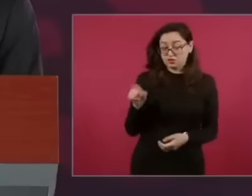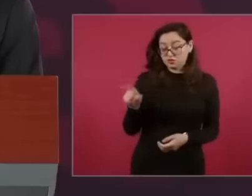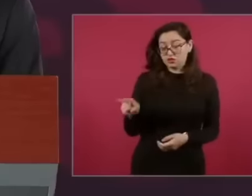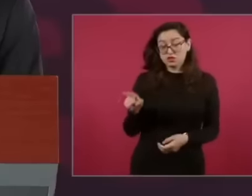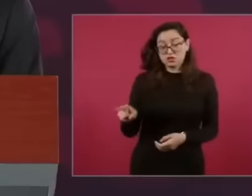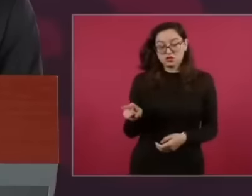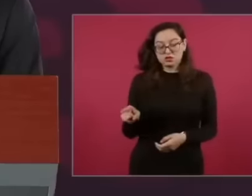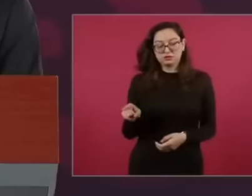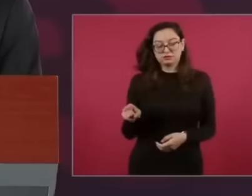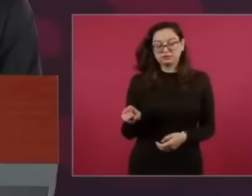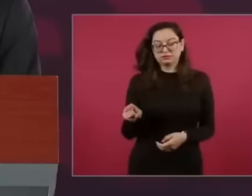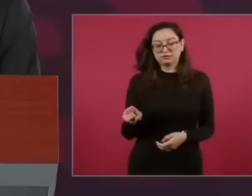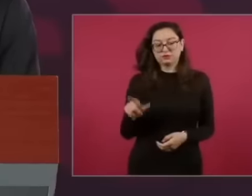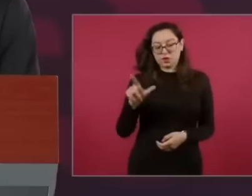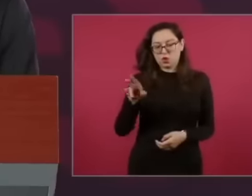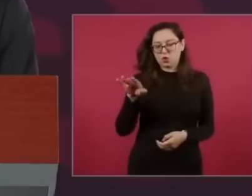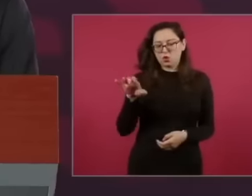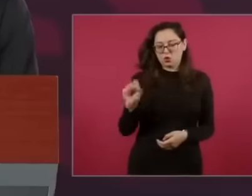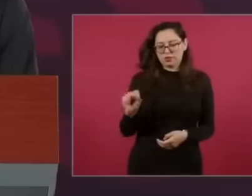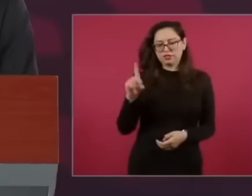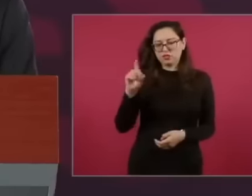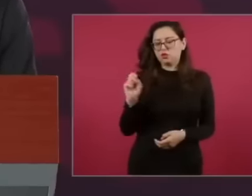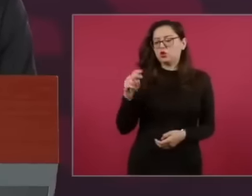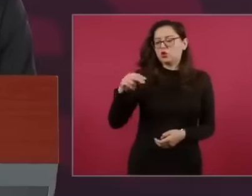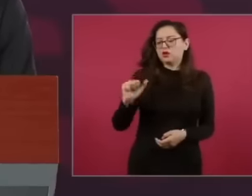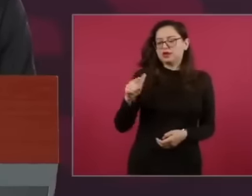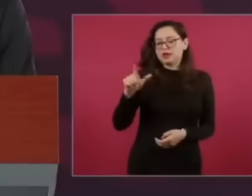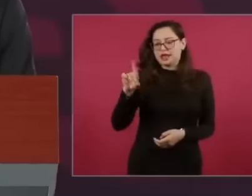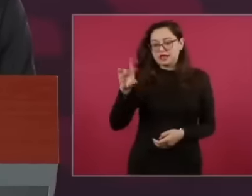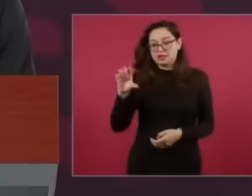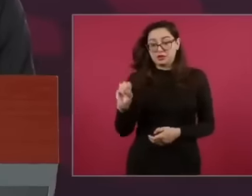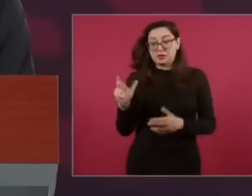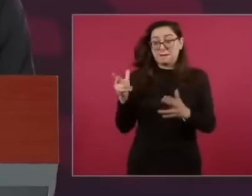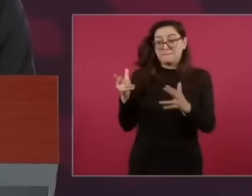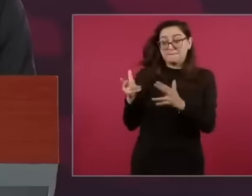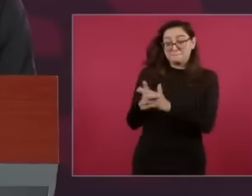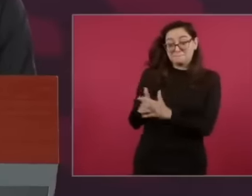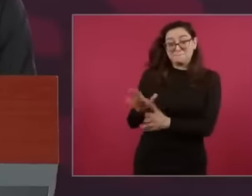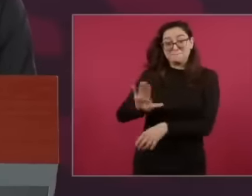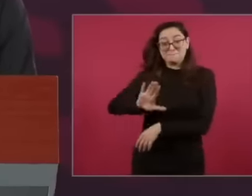Donaldo was murdered they imposed